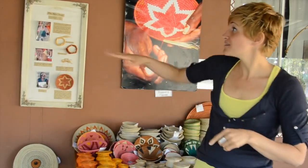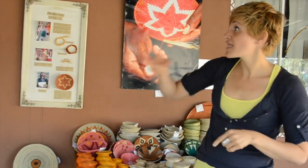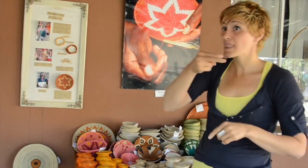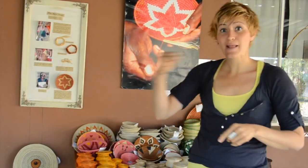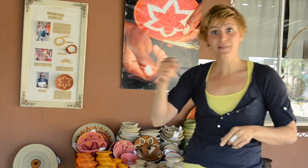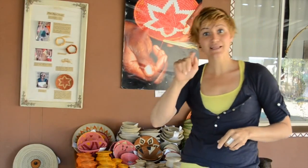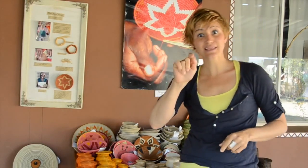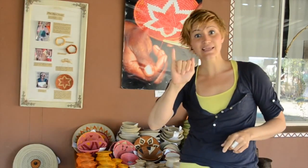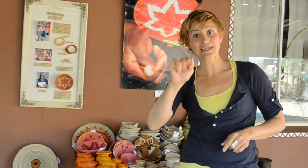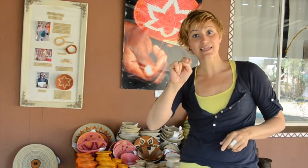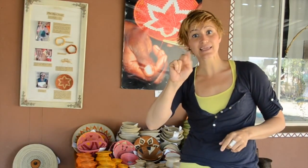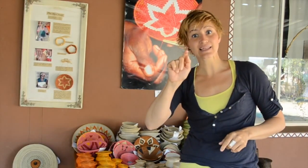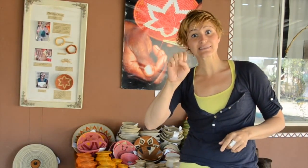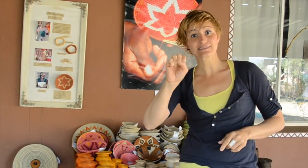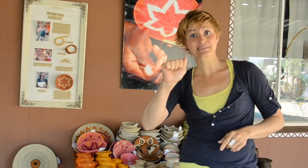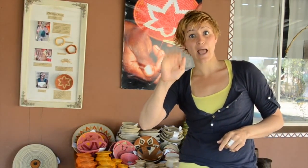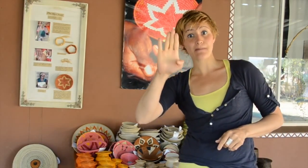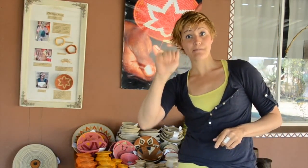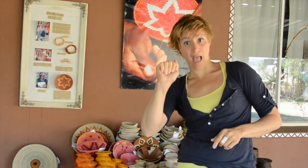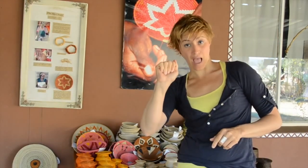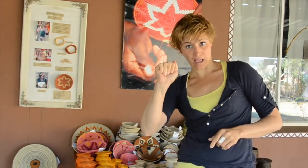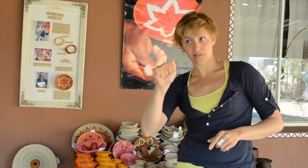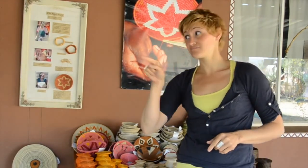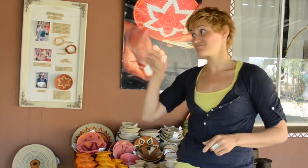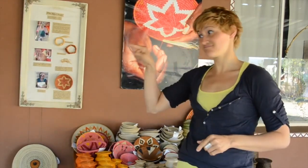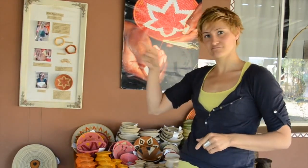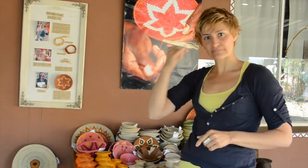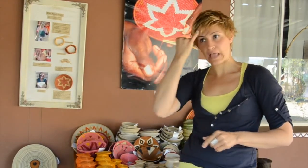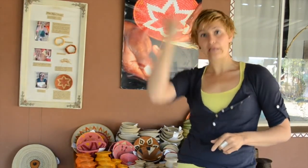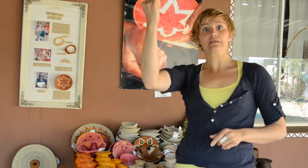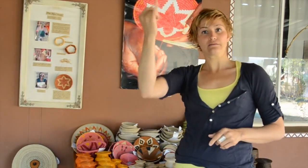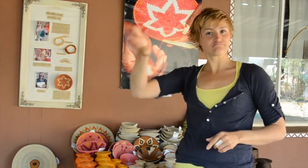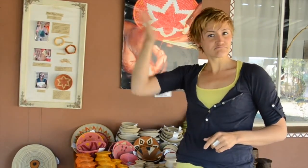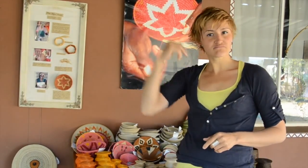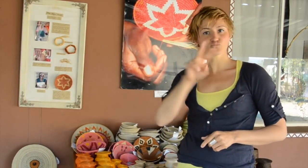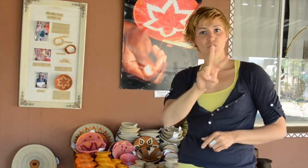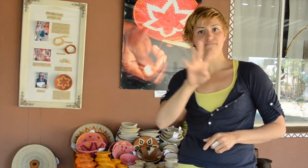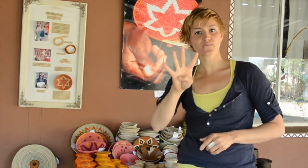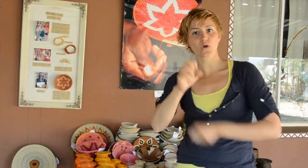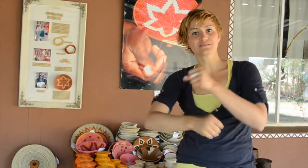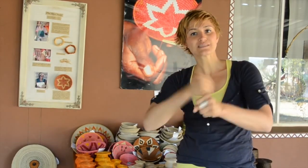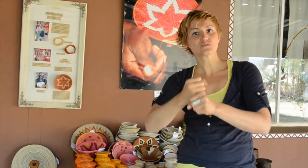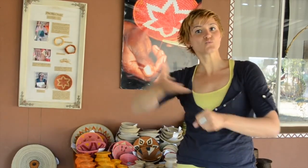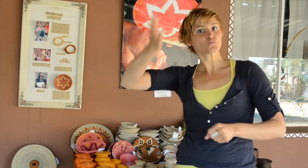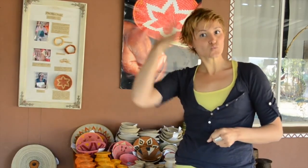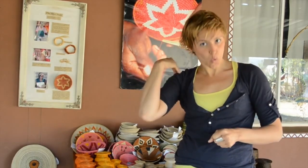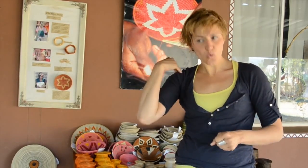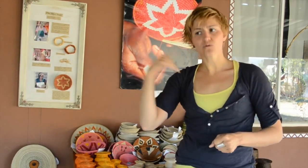This store is called Tintesba, founded 24 years ago, recruiting women and teaching them how to